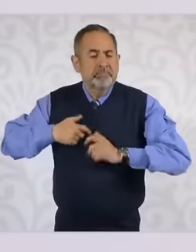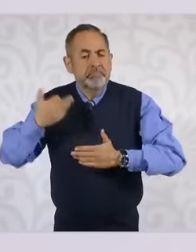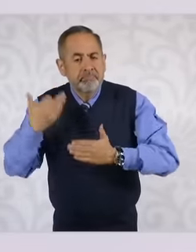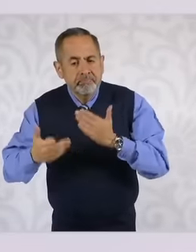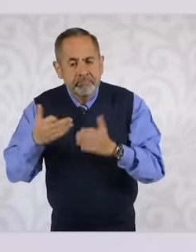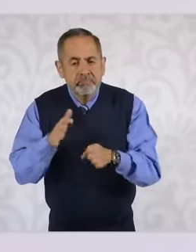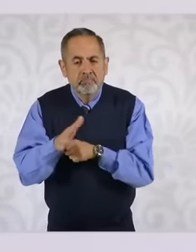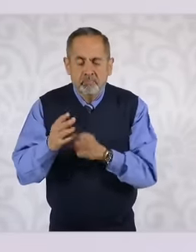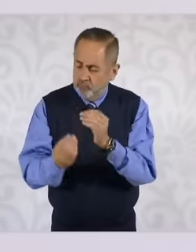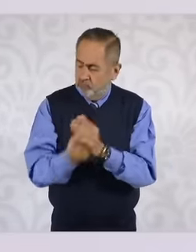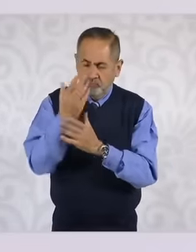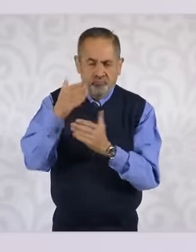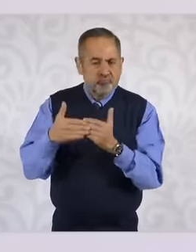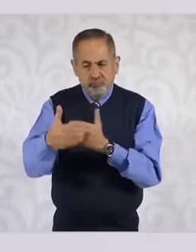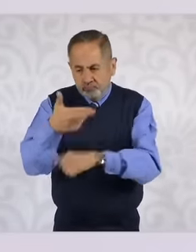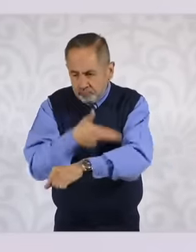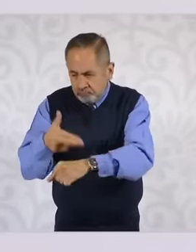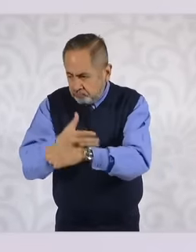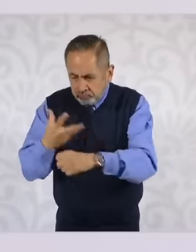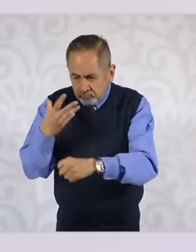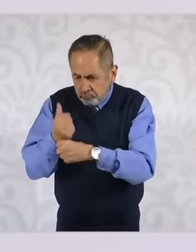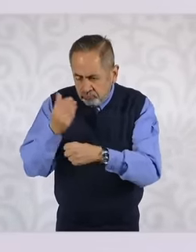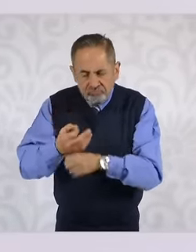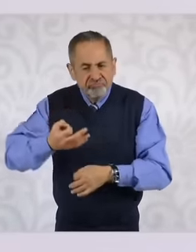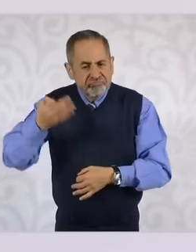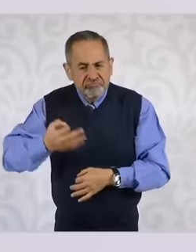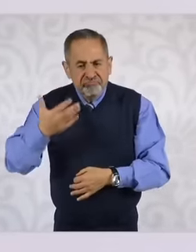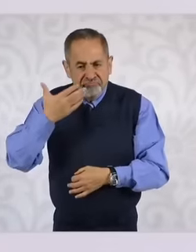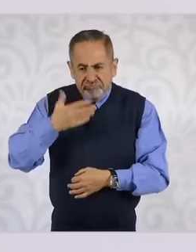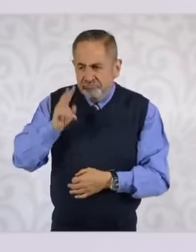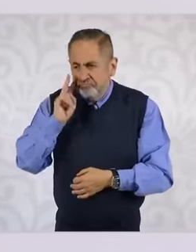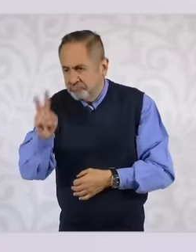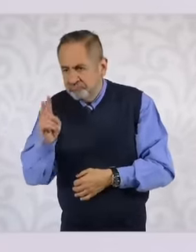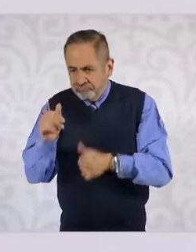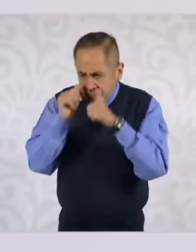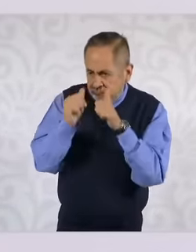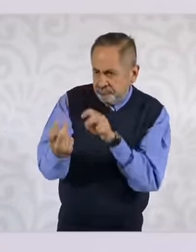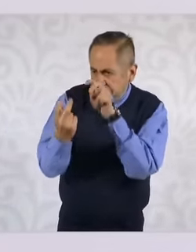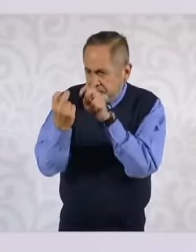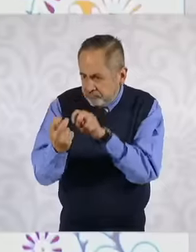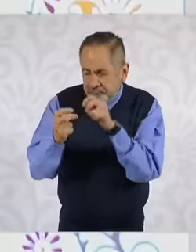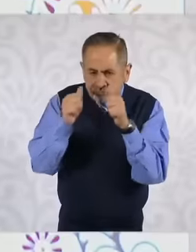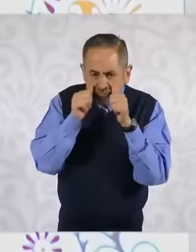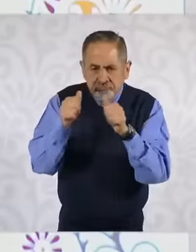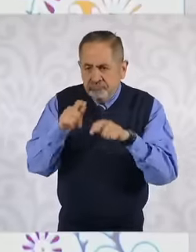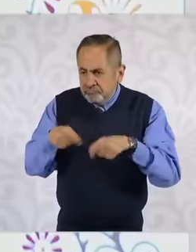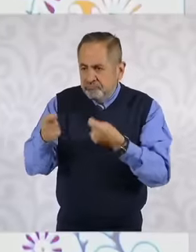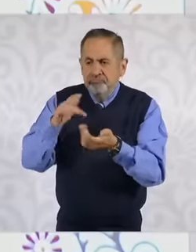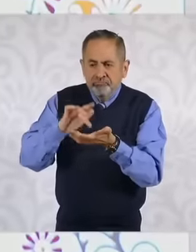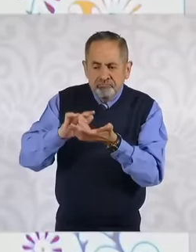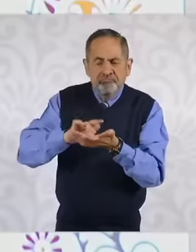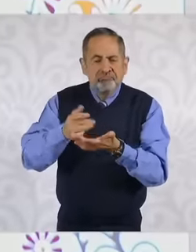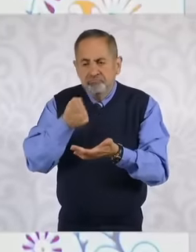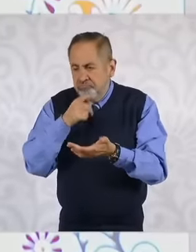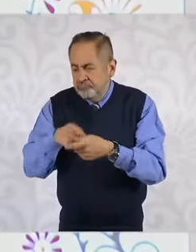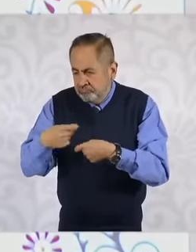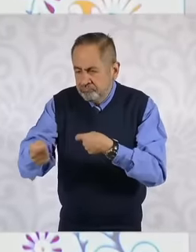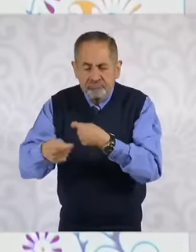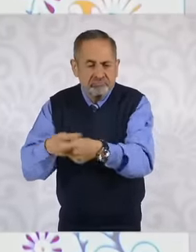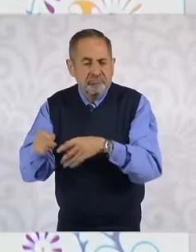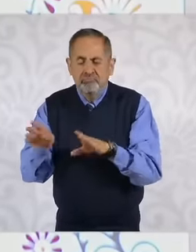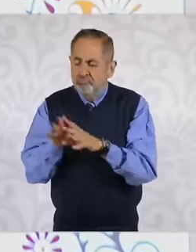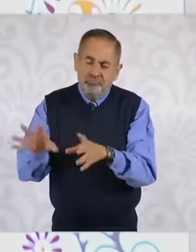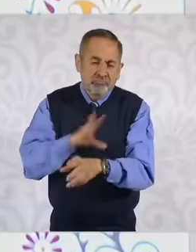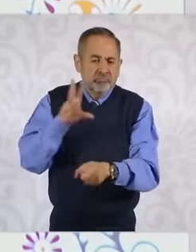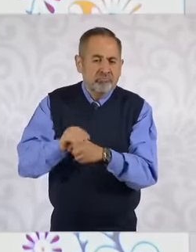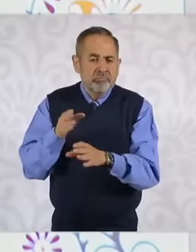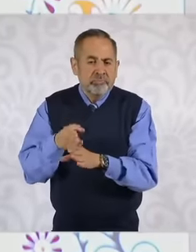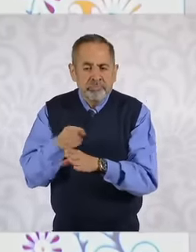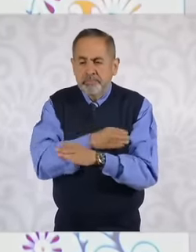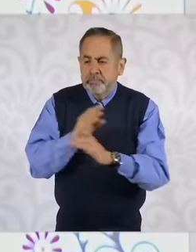both in tension and in the entire scheme from prevention to health care